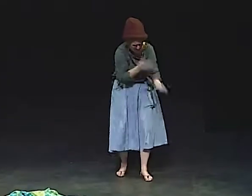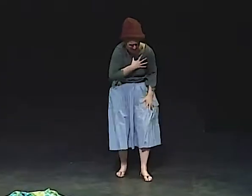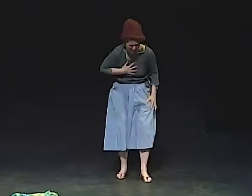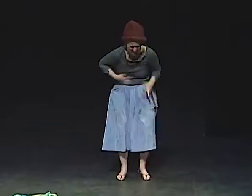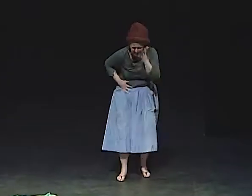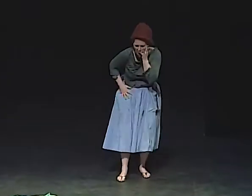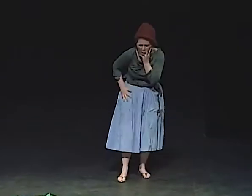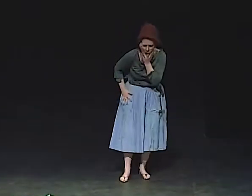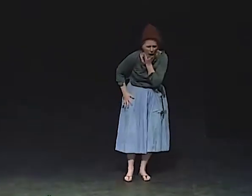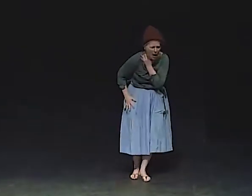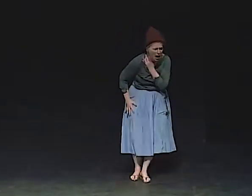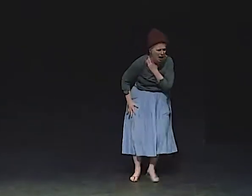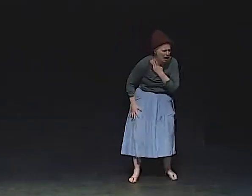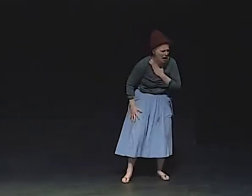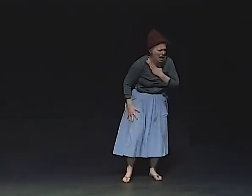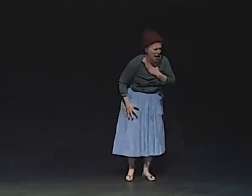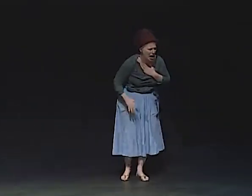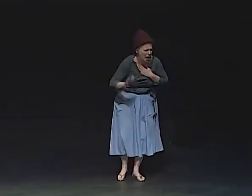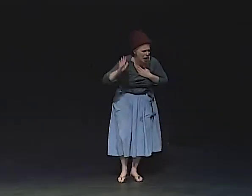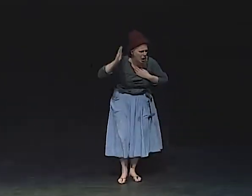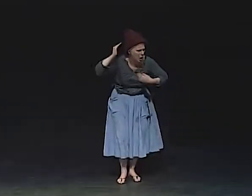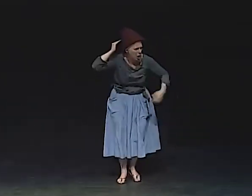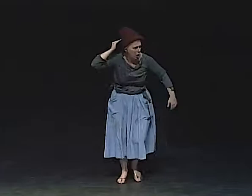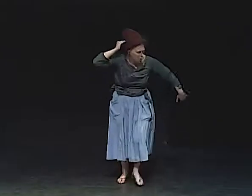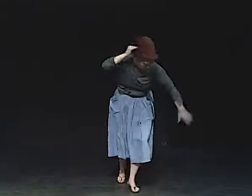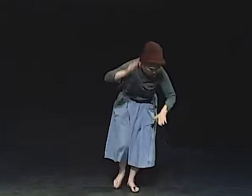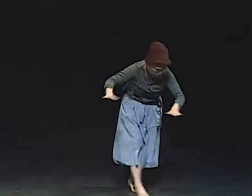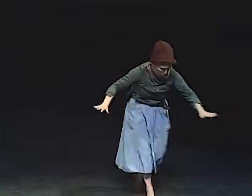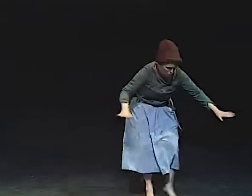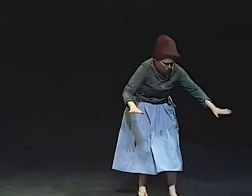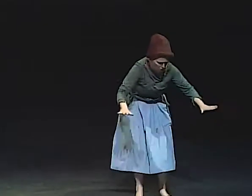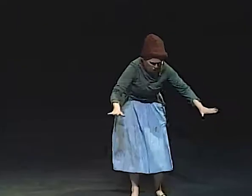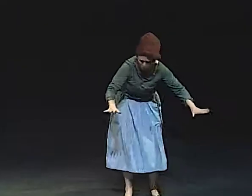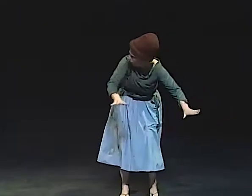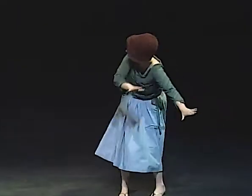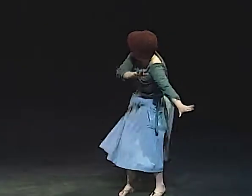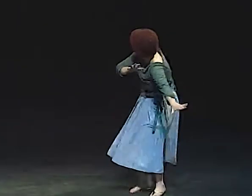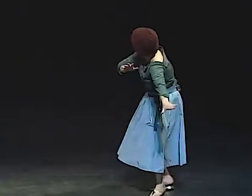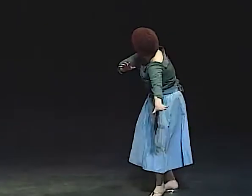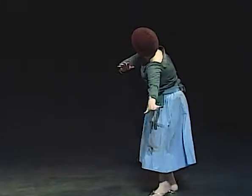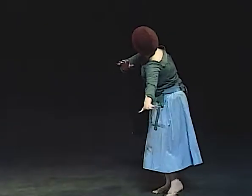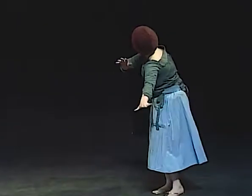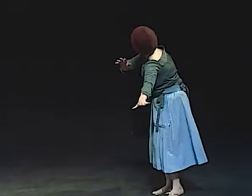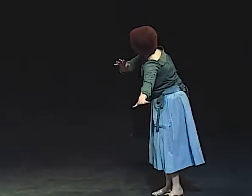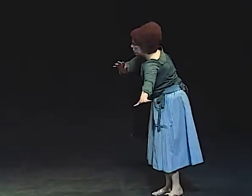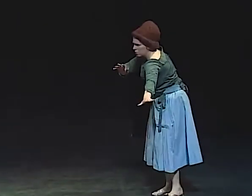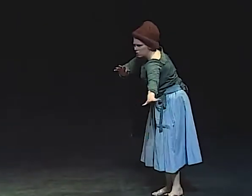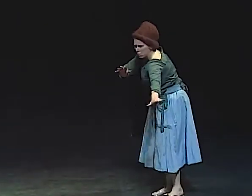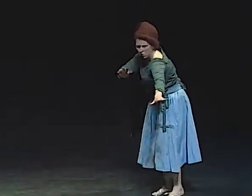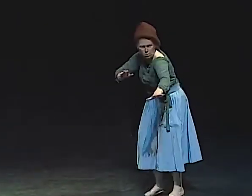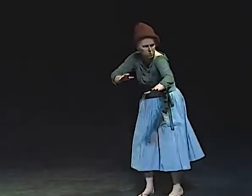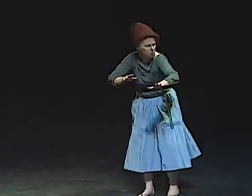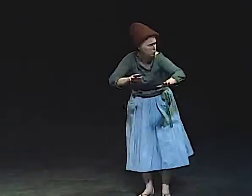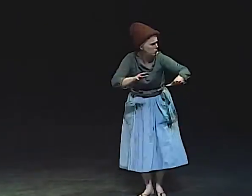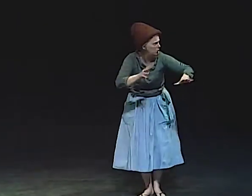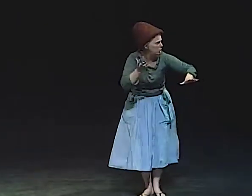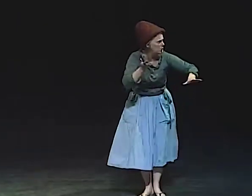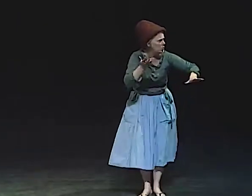I WANTED MY HANDS CLEAN OF THIS PLACE. I FELT SOMETHING PUSH MY HEAD, TAP MY HEAD.